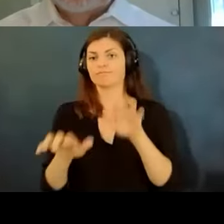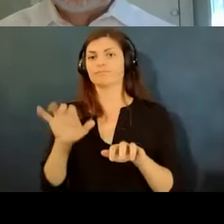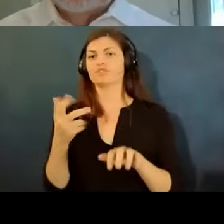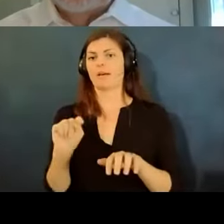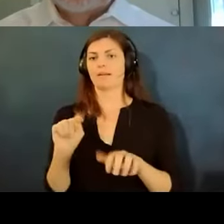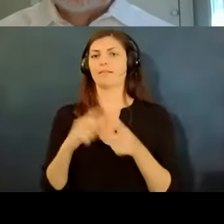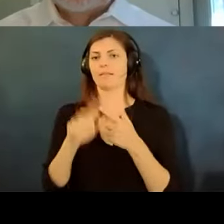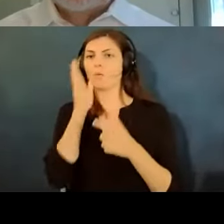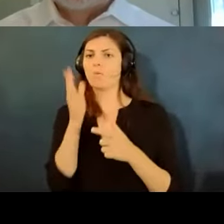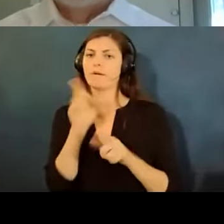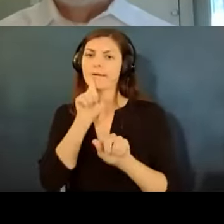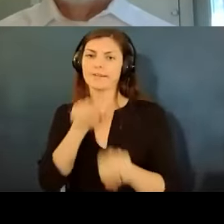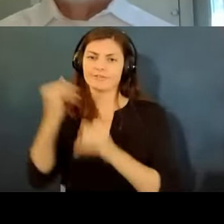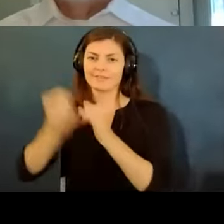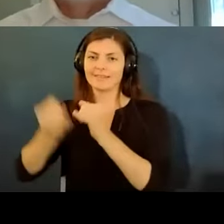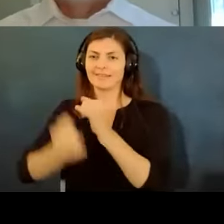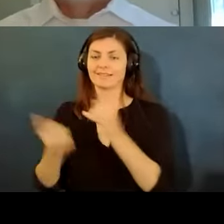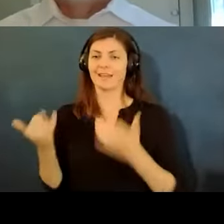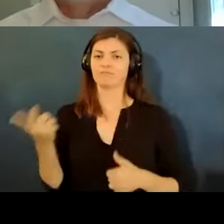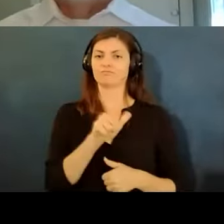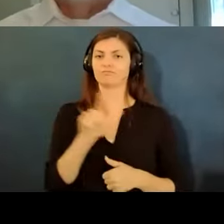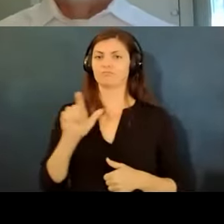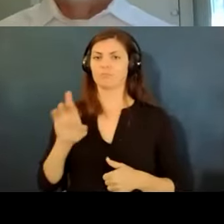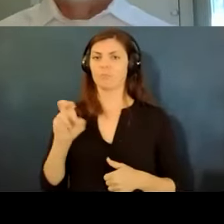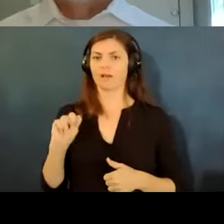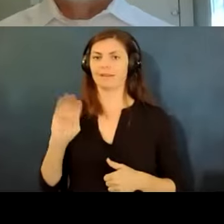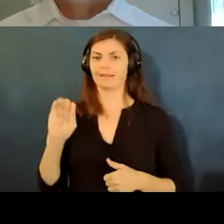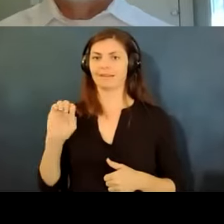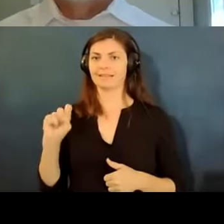to brian east from disability rights texas thank you so much for being with us brian